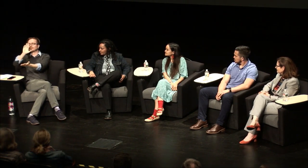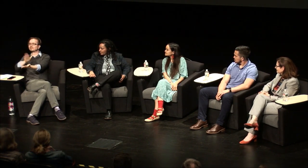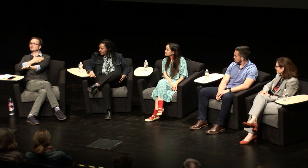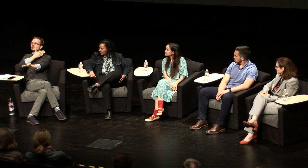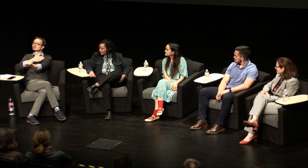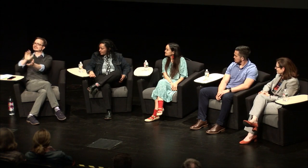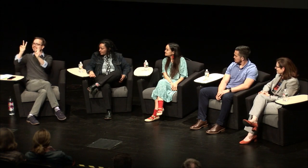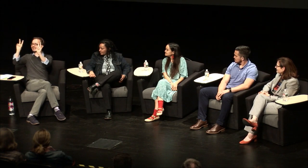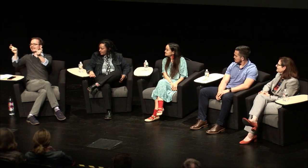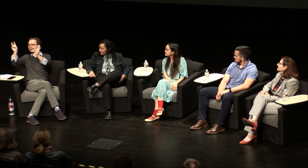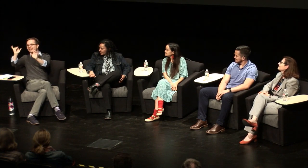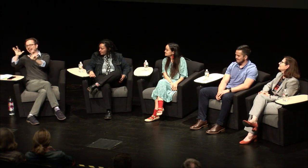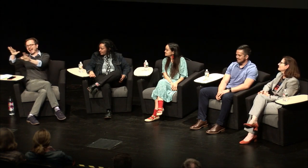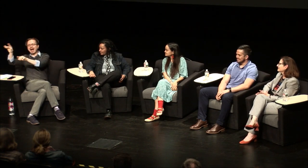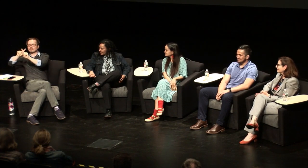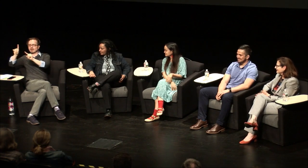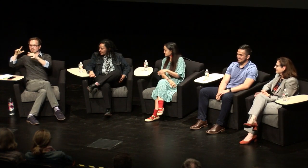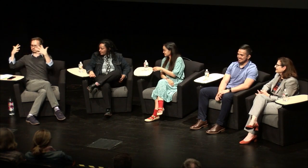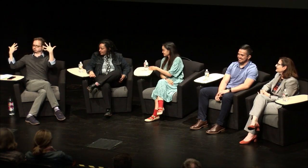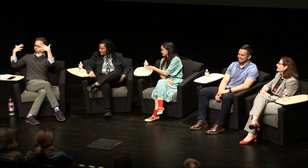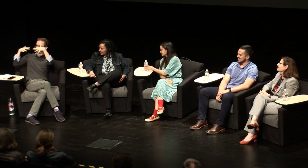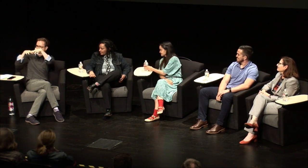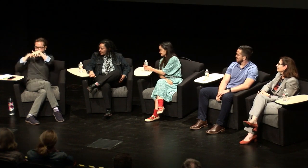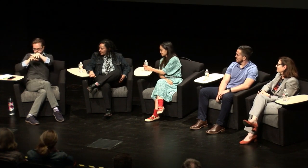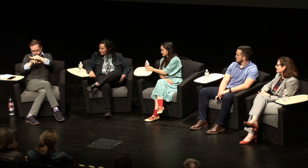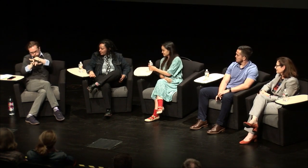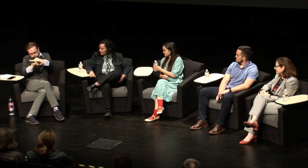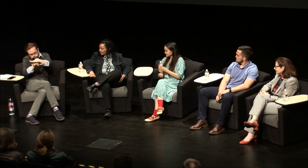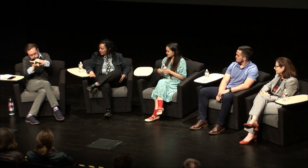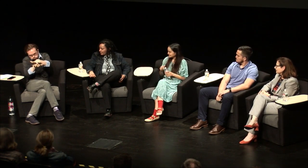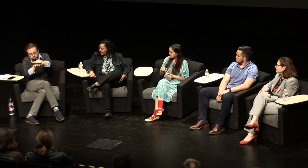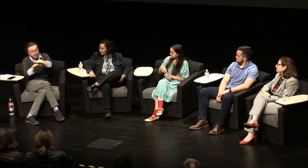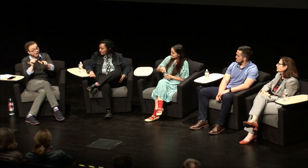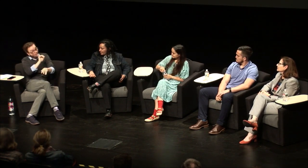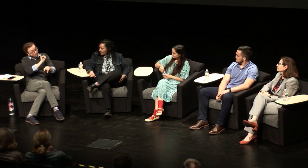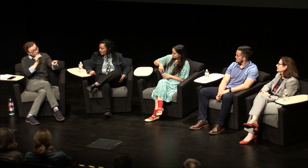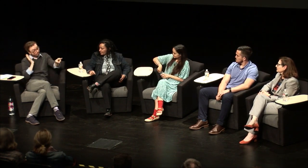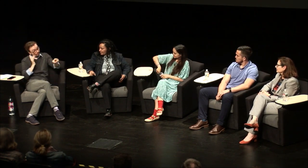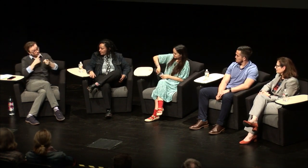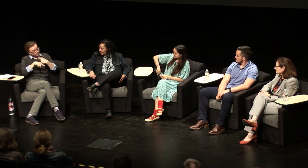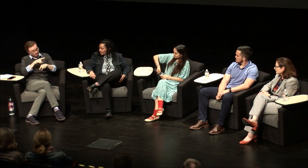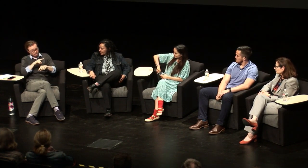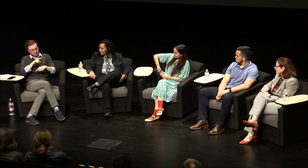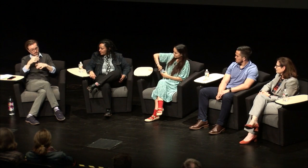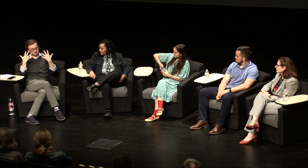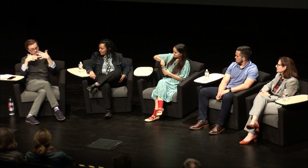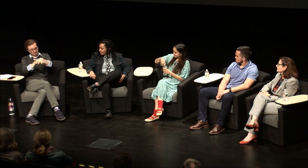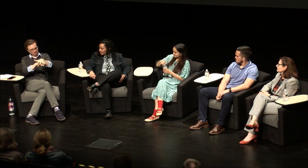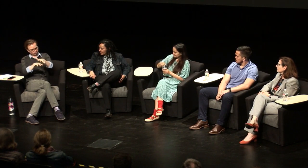have a conception of what we mean by that I think of like mainstream music or mainstream culture but so you think of people coming together and all kind of